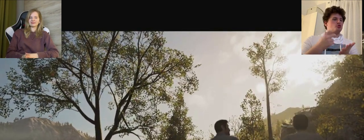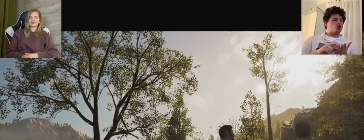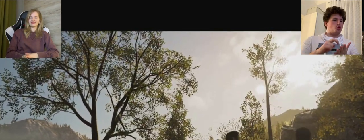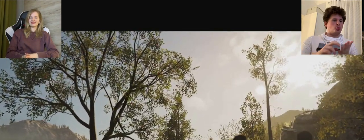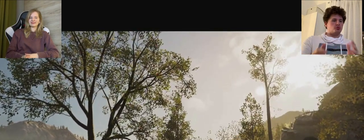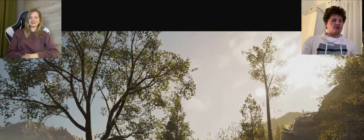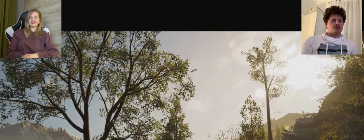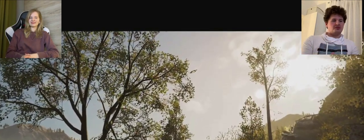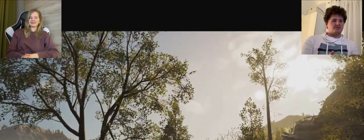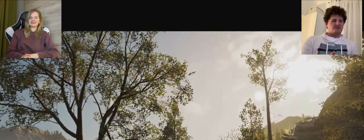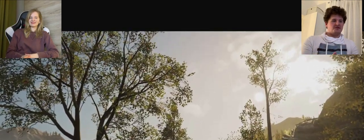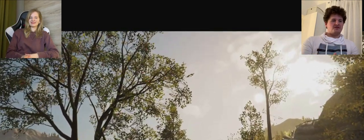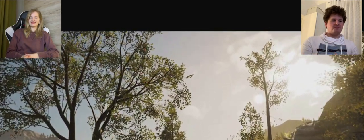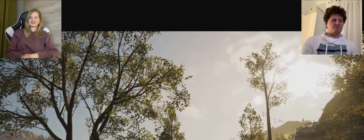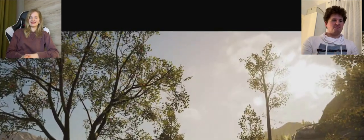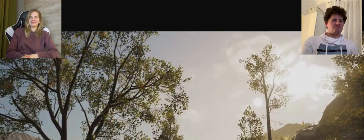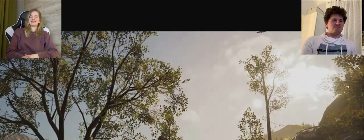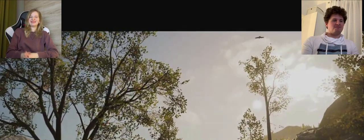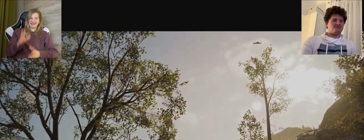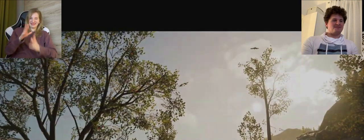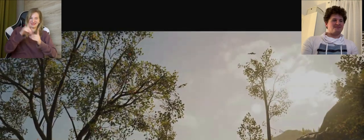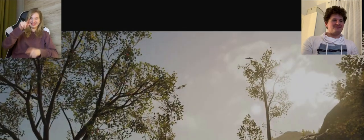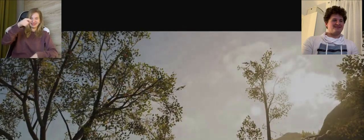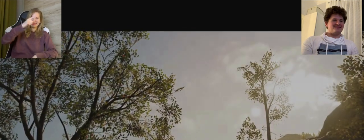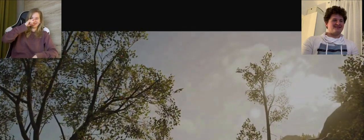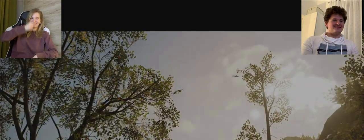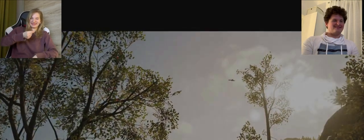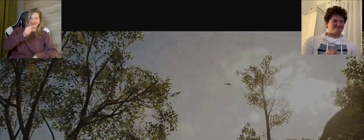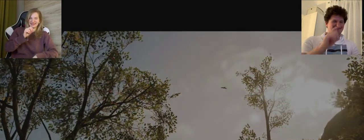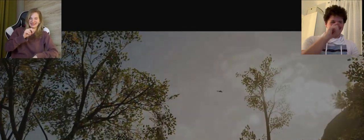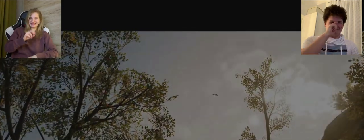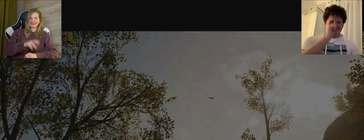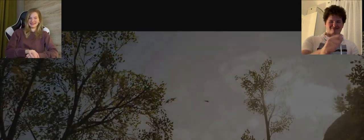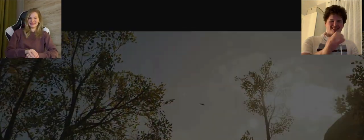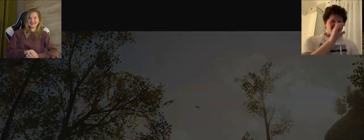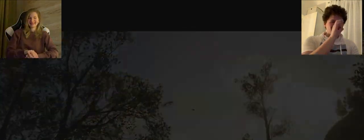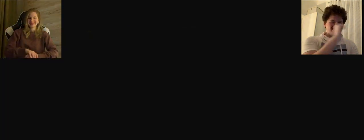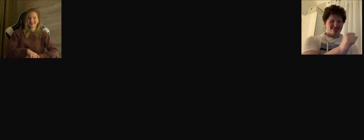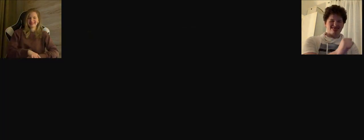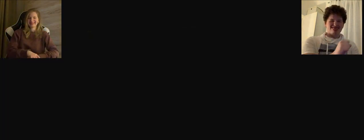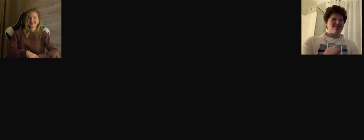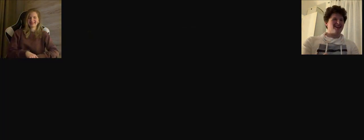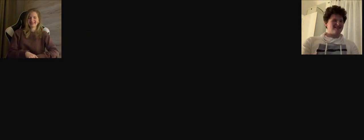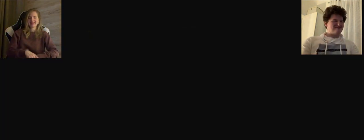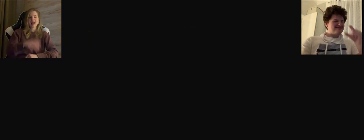K: What you were signing "Big nose" is a sign LEO ta?